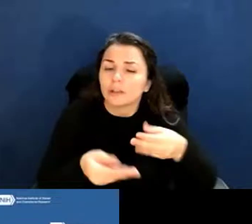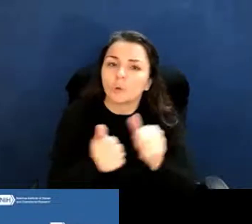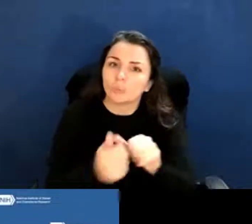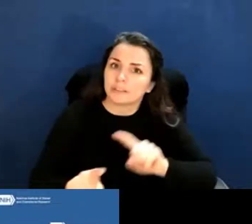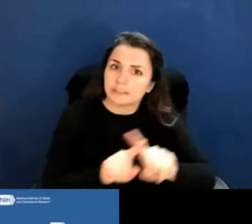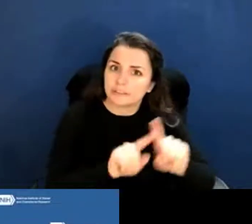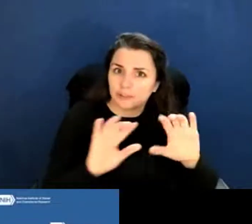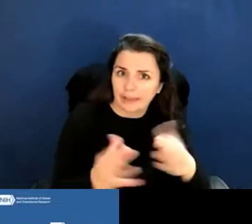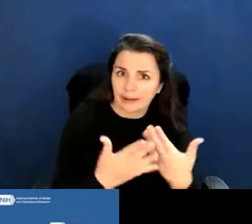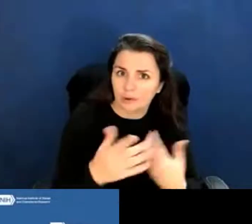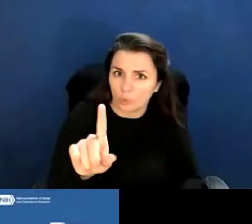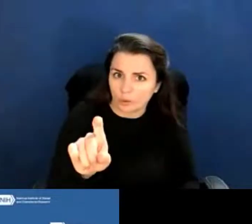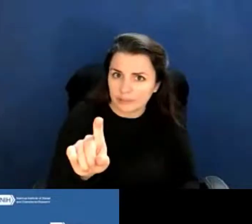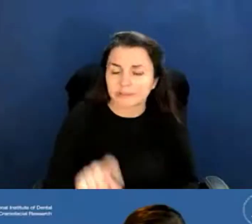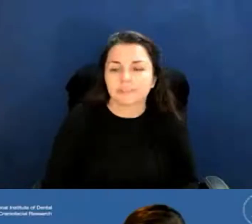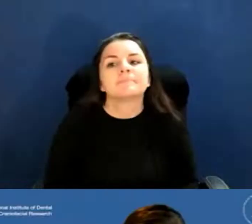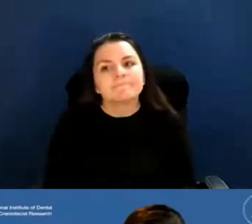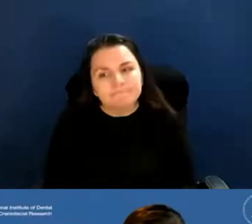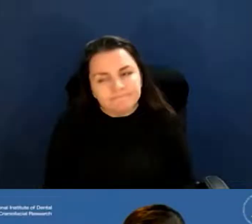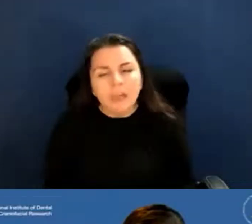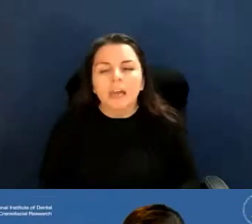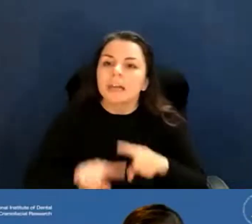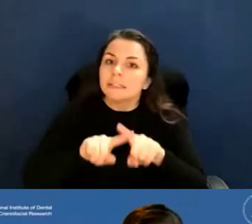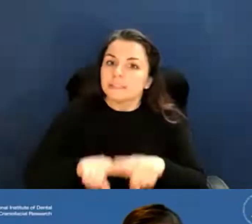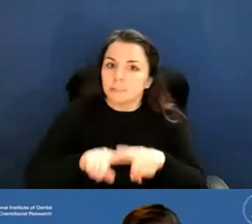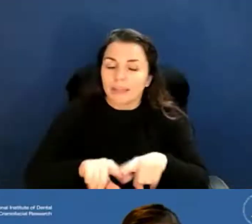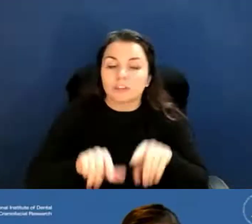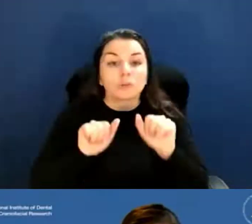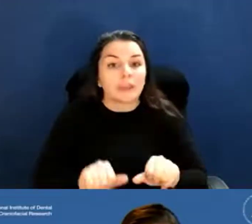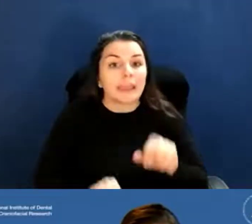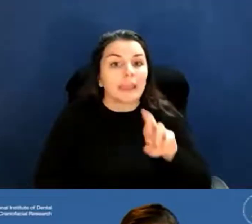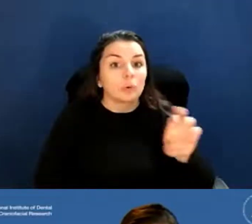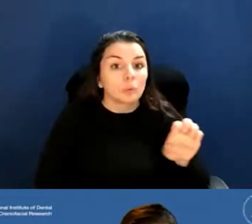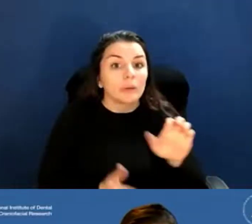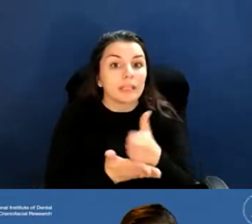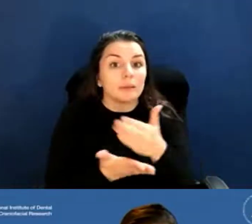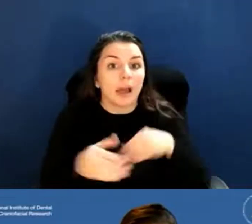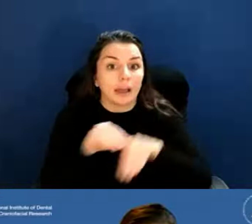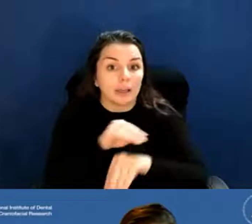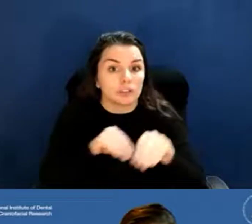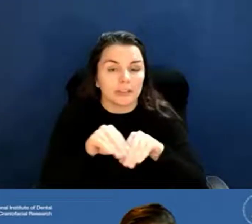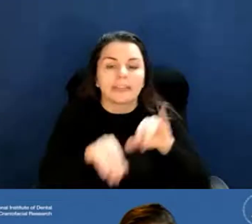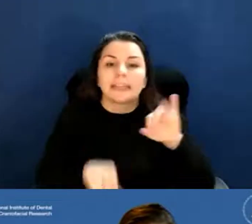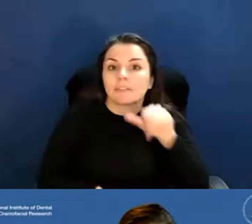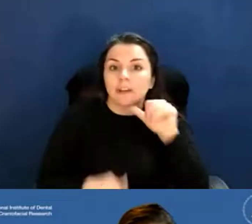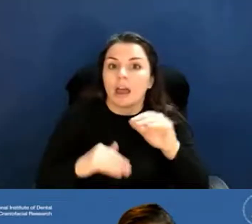Susan Medve: It depends. You can re-budget within as long as it's not 25 percent or more, but there are some grants